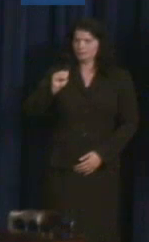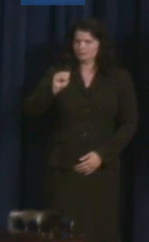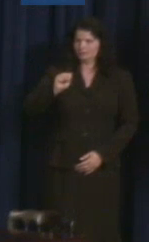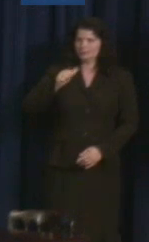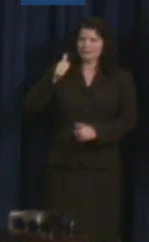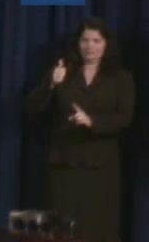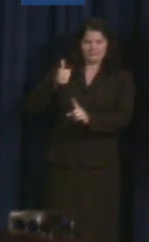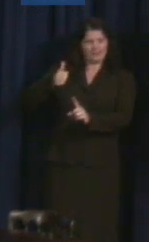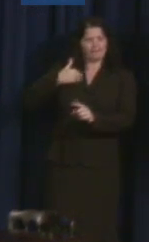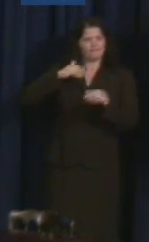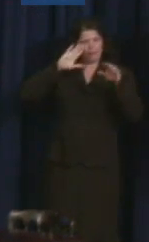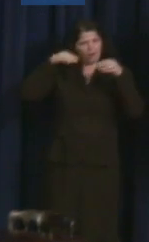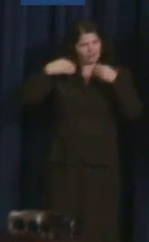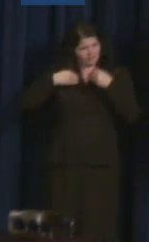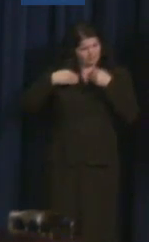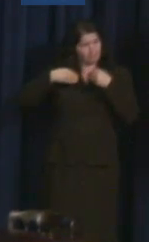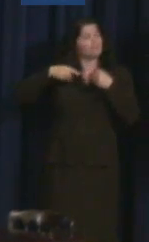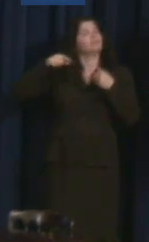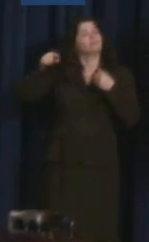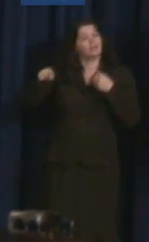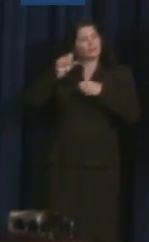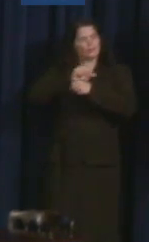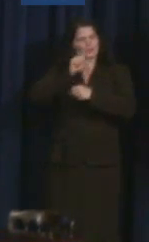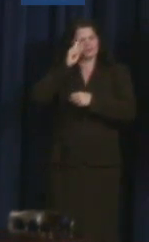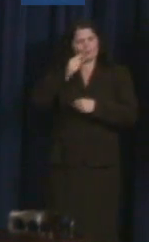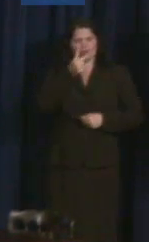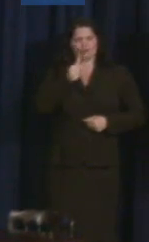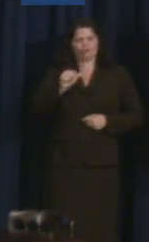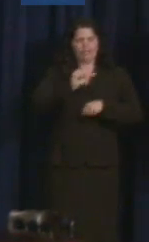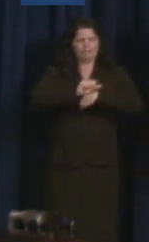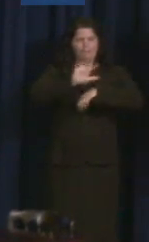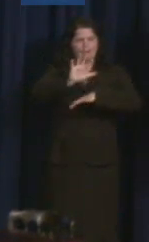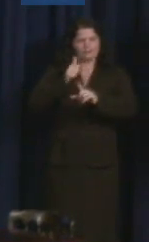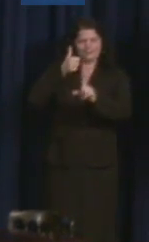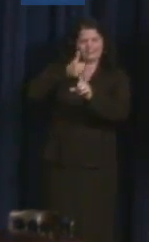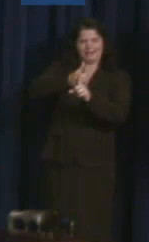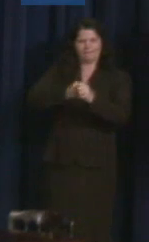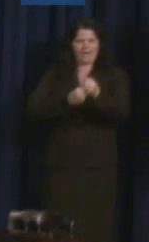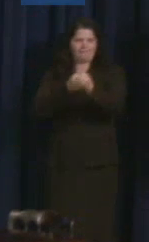Self-Advocates. It's a disability rights organization in Vermont.